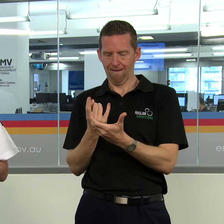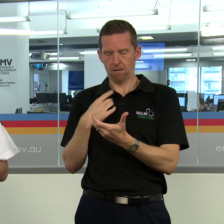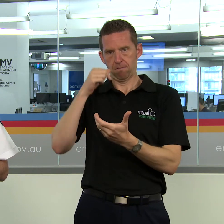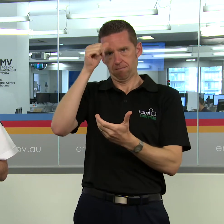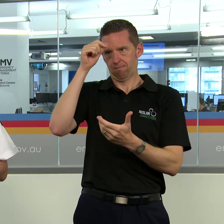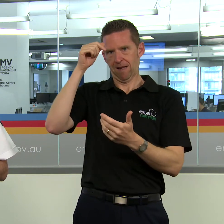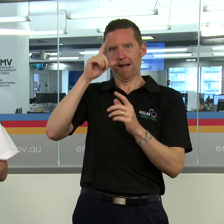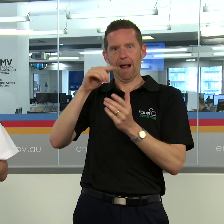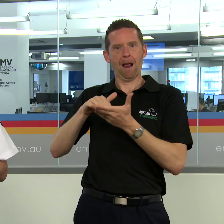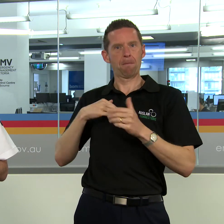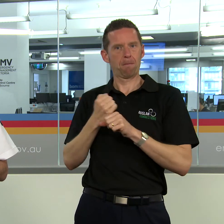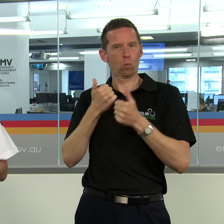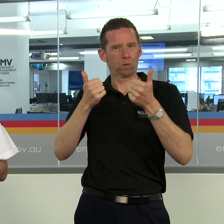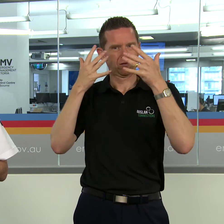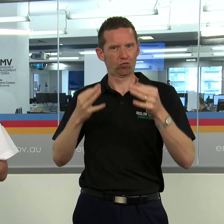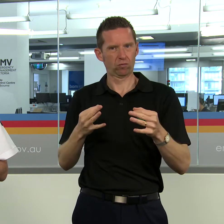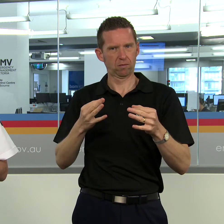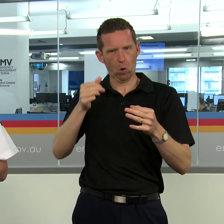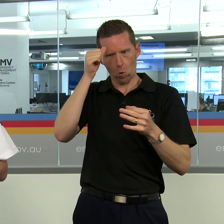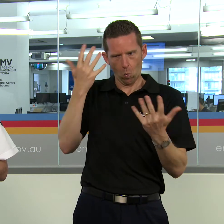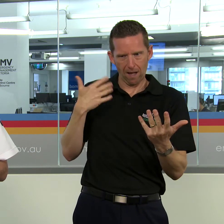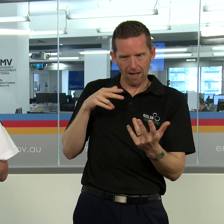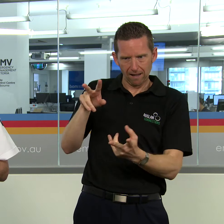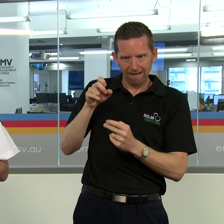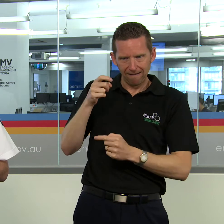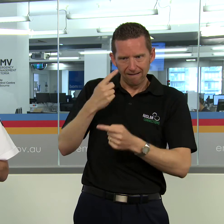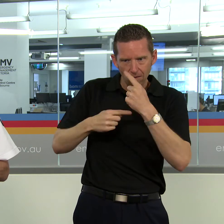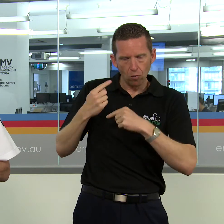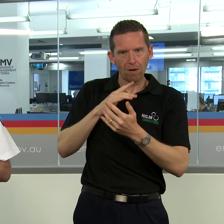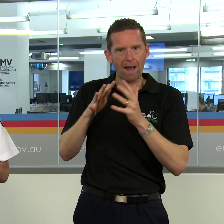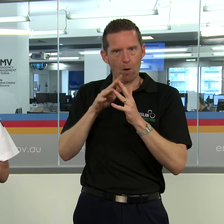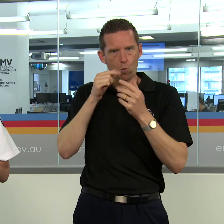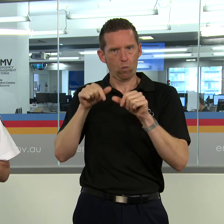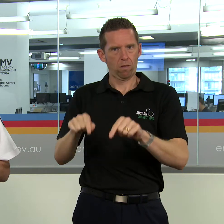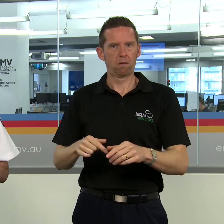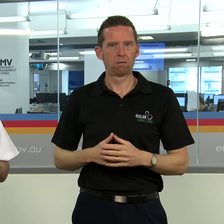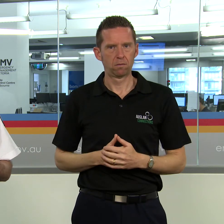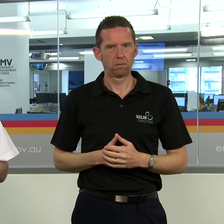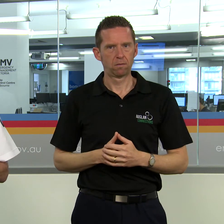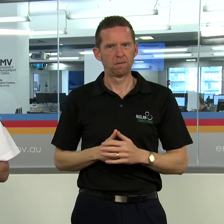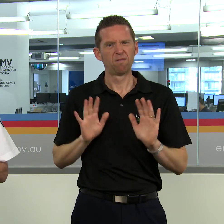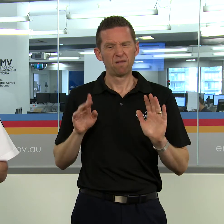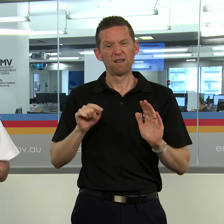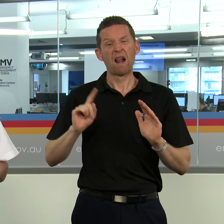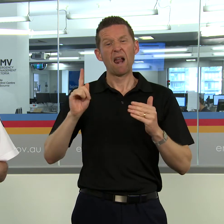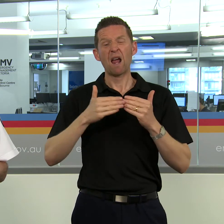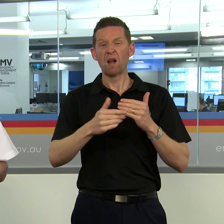And that’s to know where to get the information from and how to use it. So that’s the message at the moment. We’re in a quieter time.